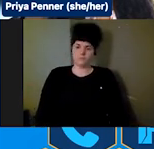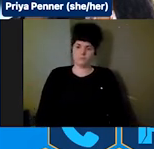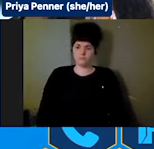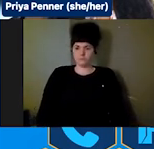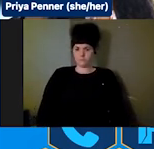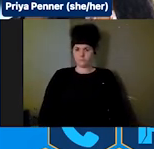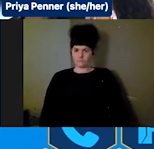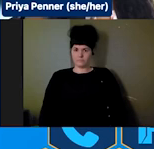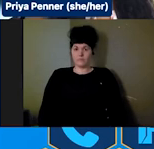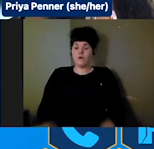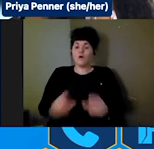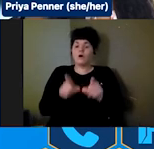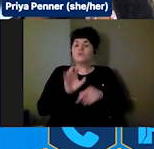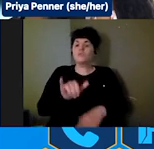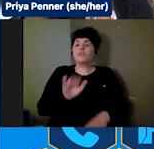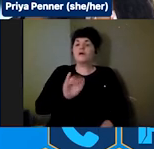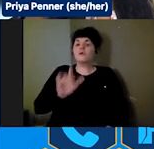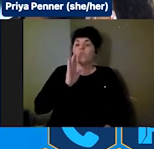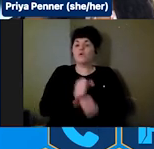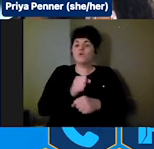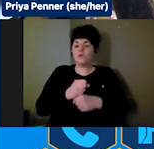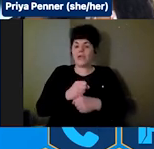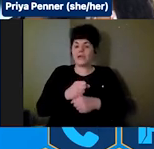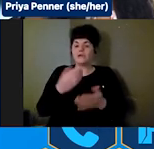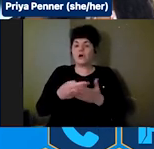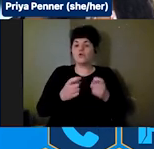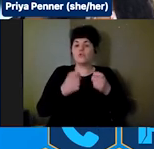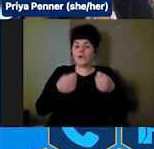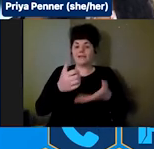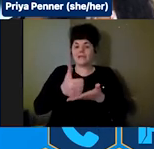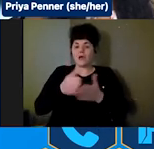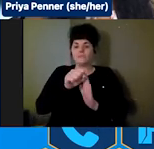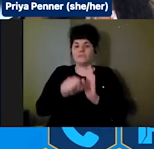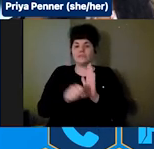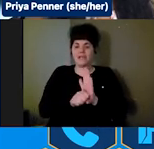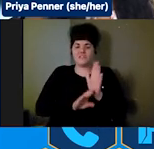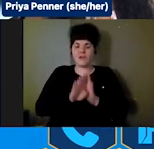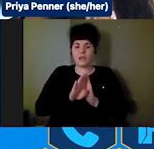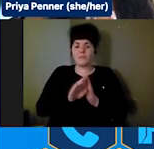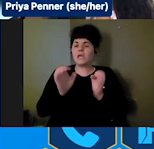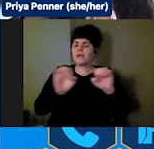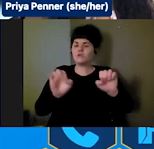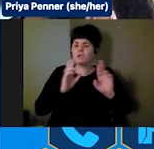grant to help states develop an emergency response core to provide whole and community-based services. One